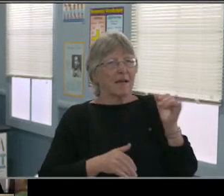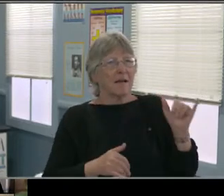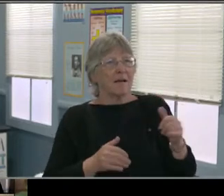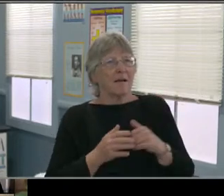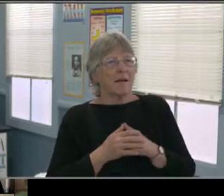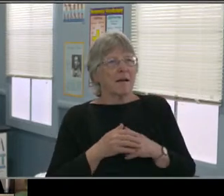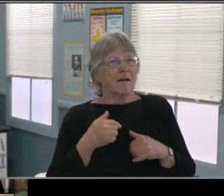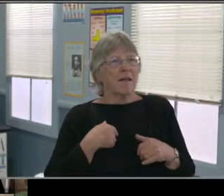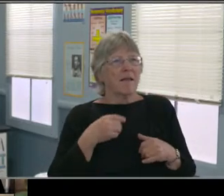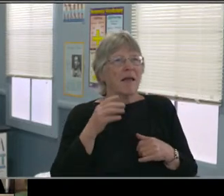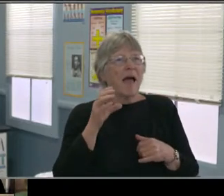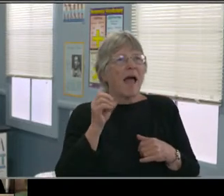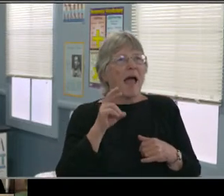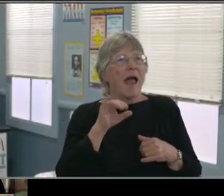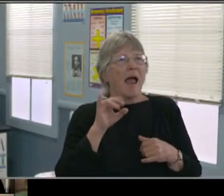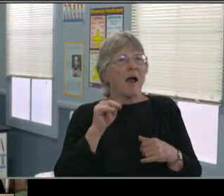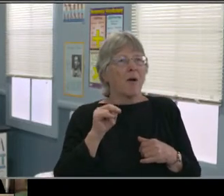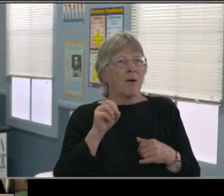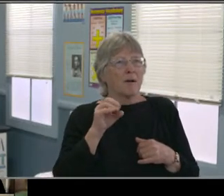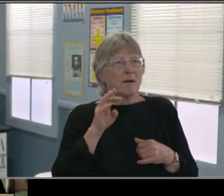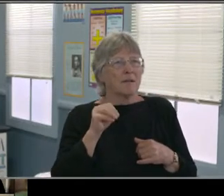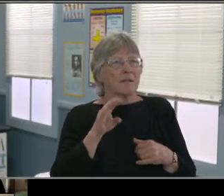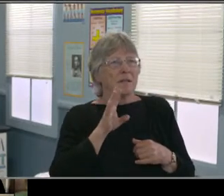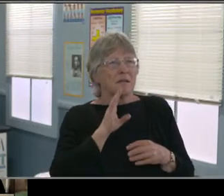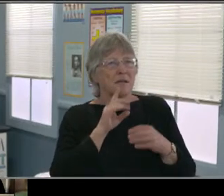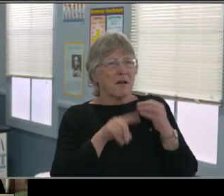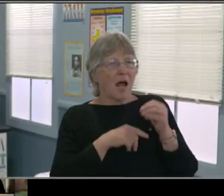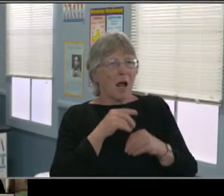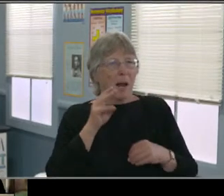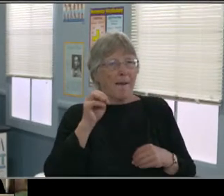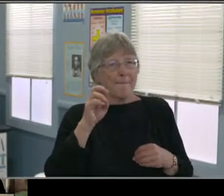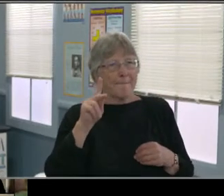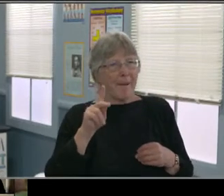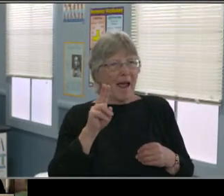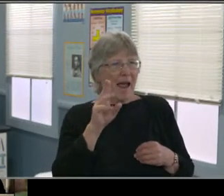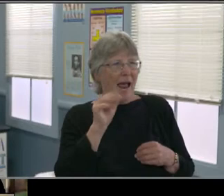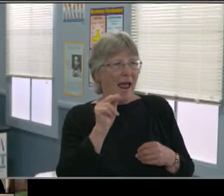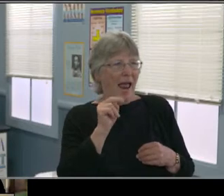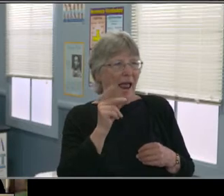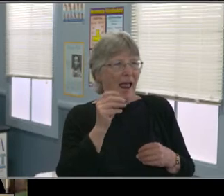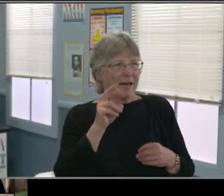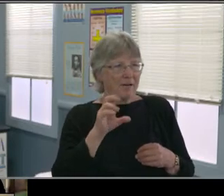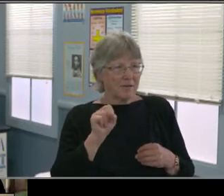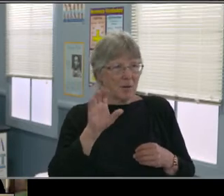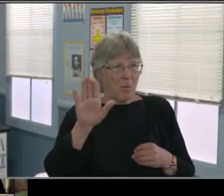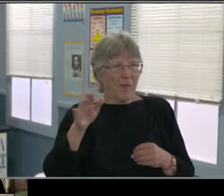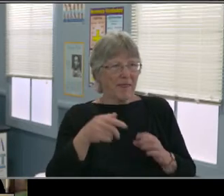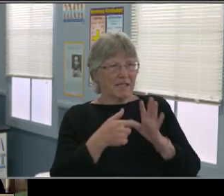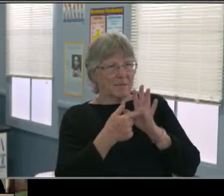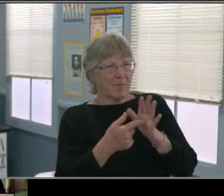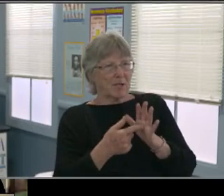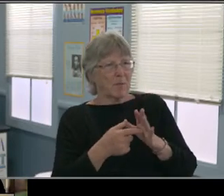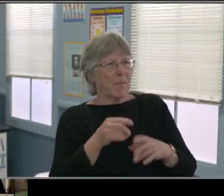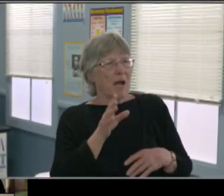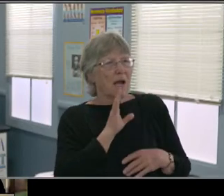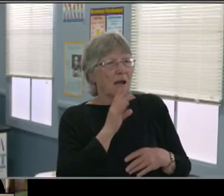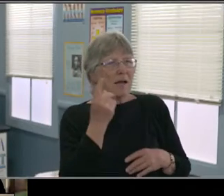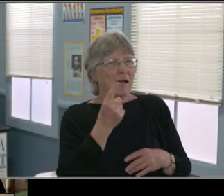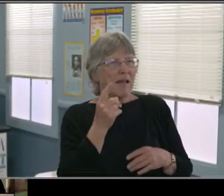but as something that our teachers and our parents are working with very closely.